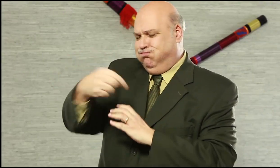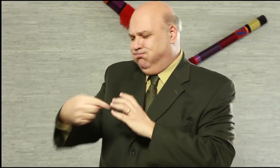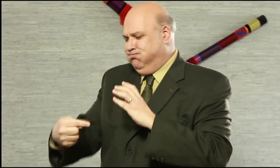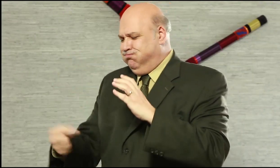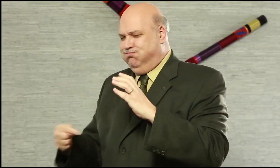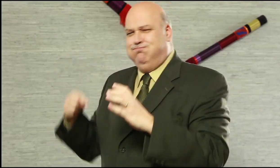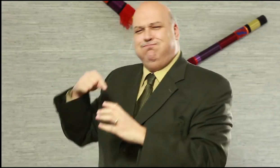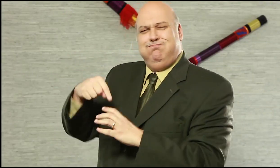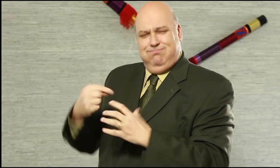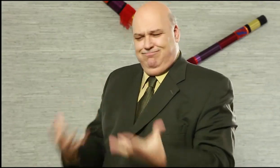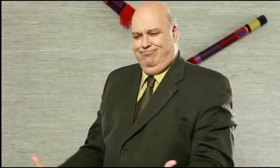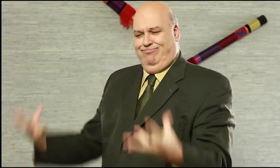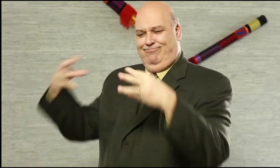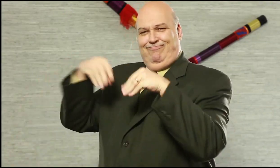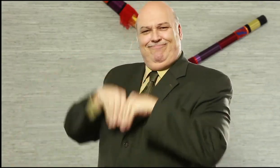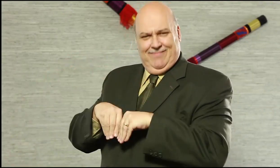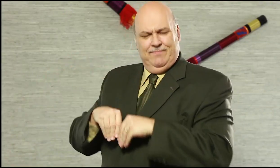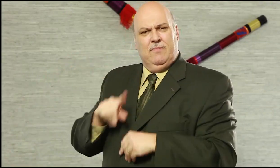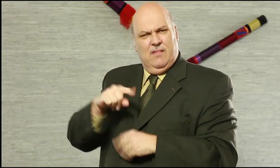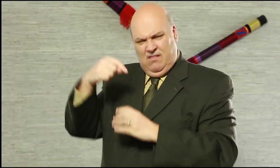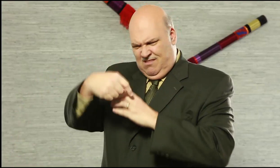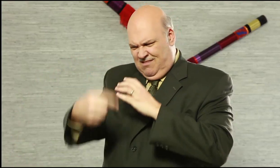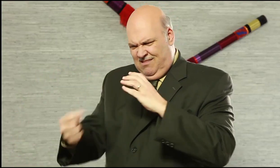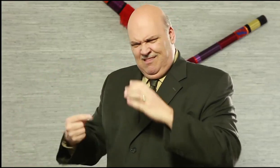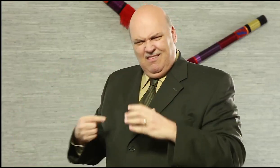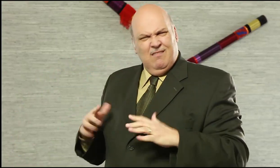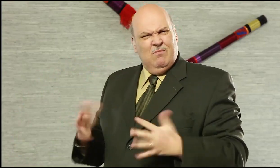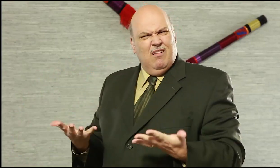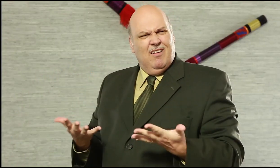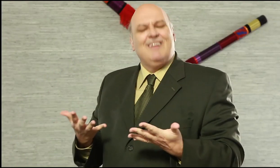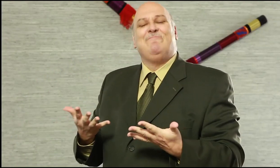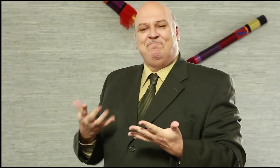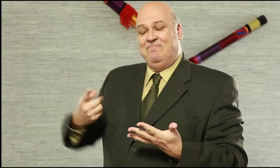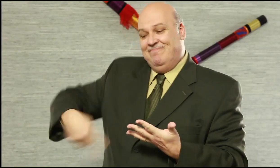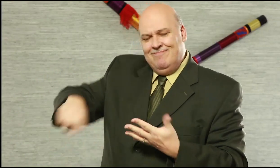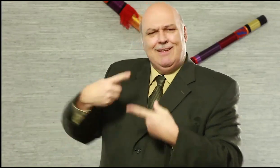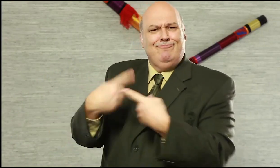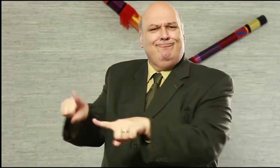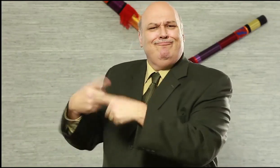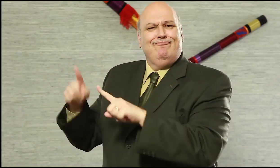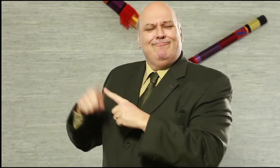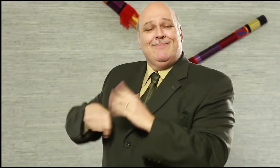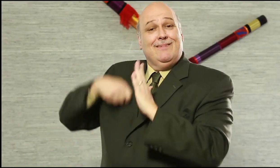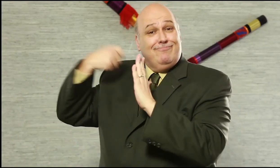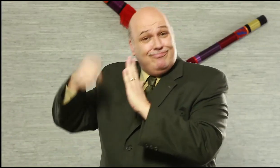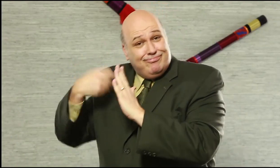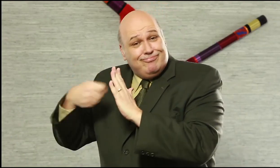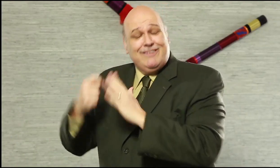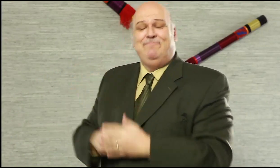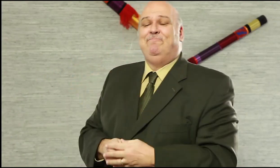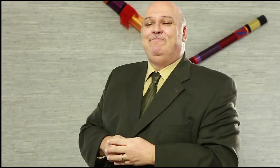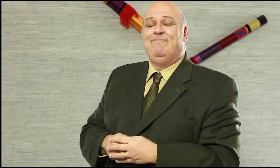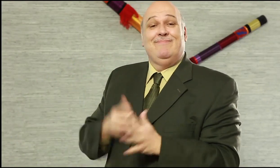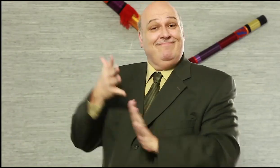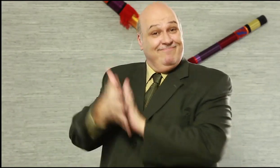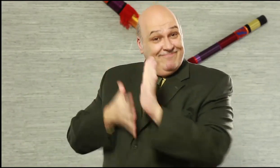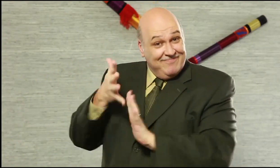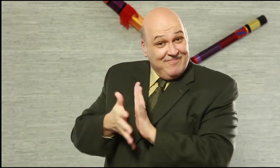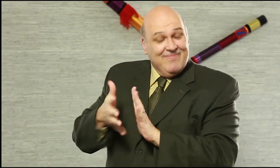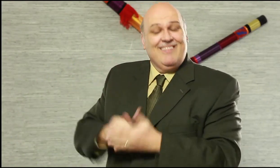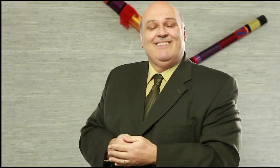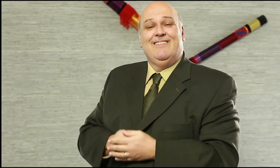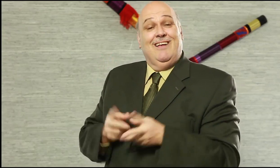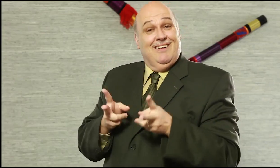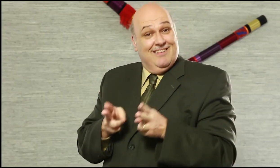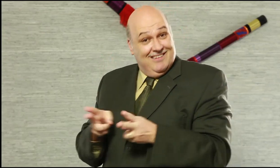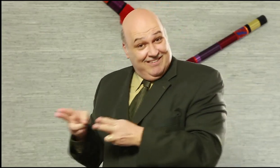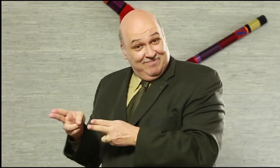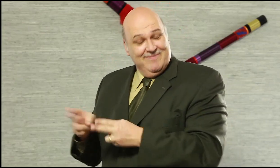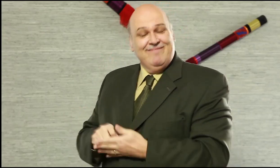Toronto, Canada with writers, crew members and Signers